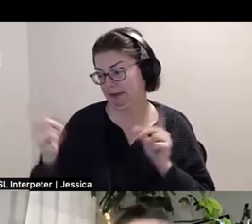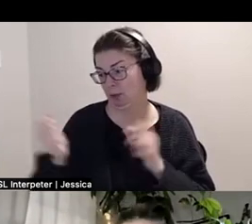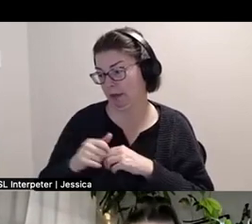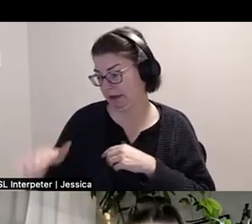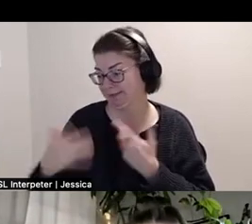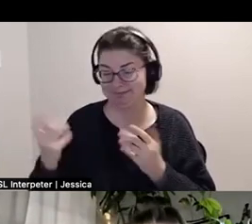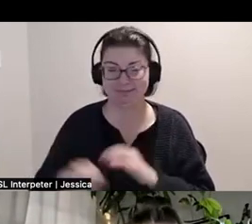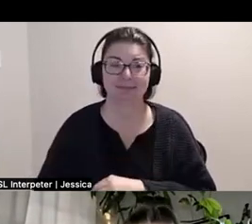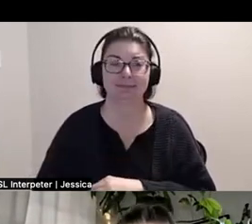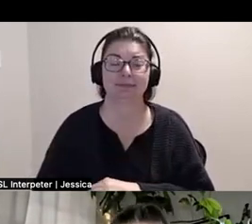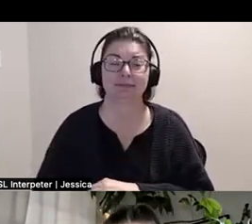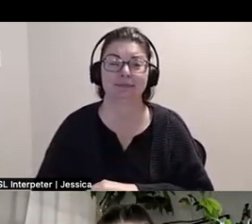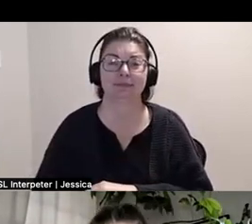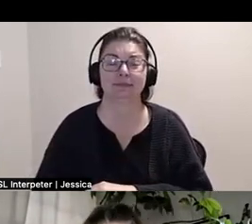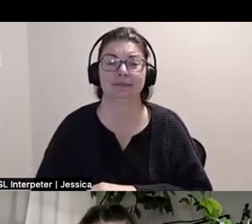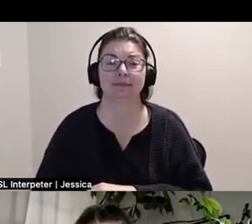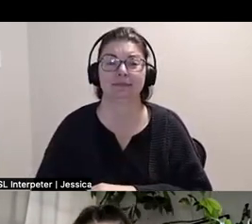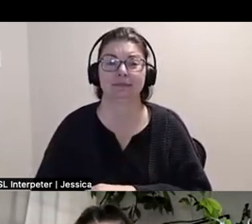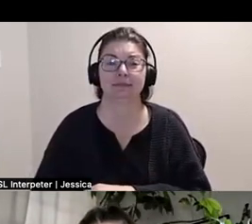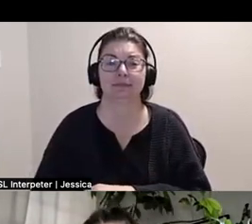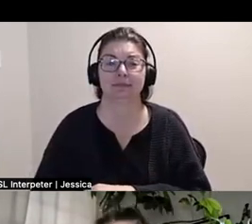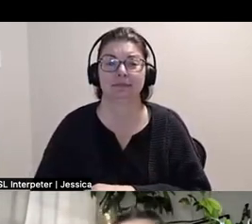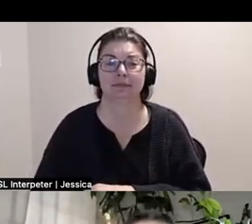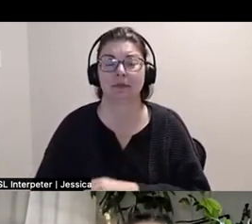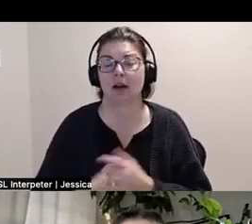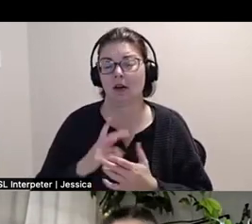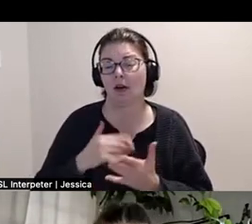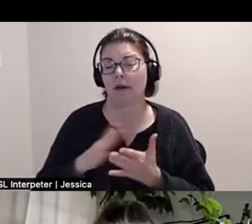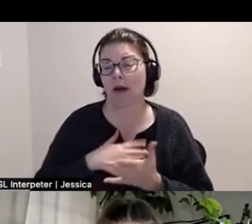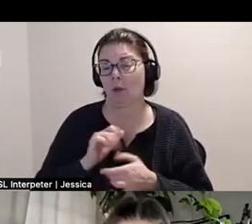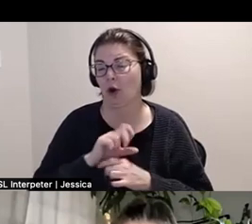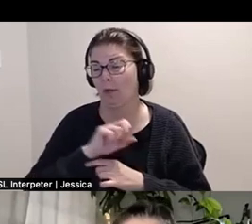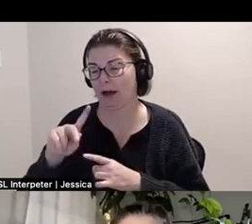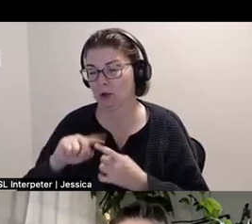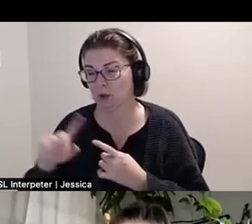But I often also return to my work. So, I find a little bit of distance is nice.